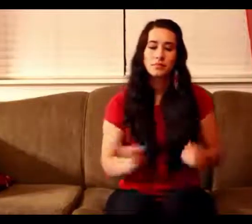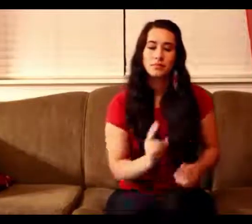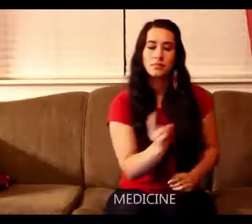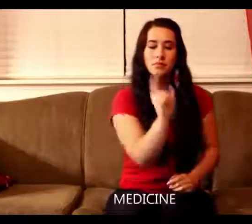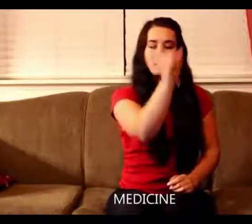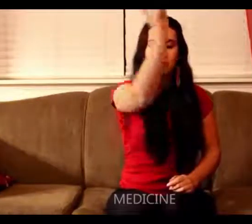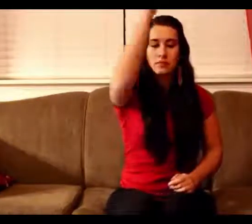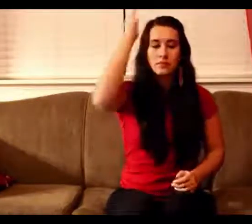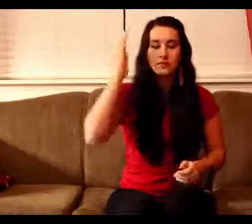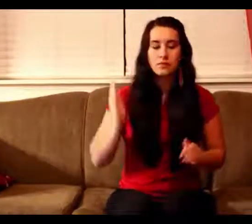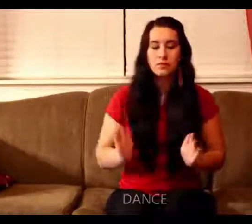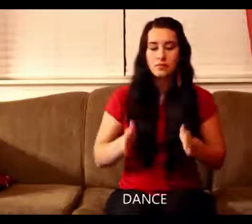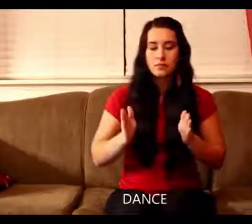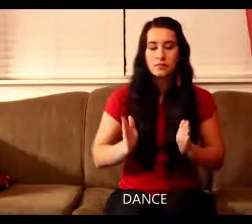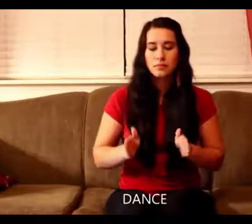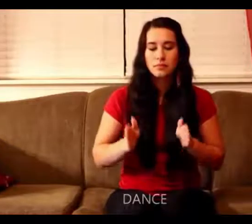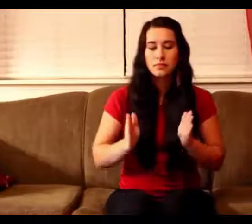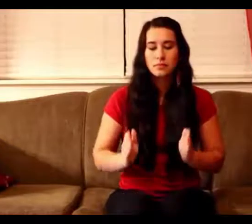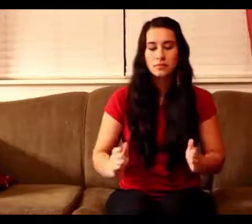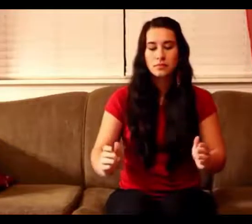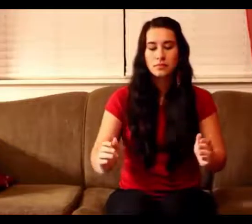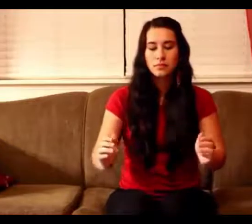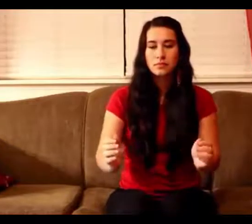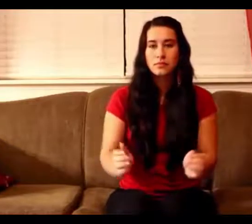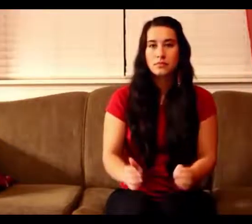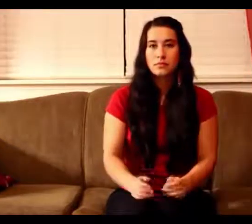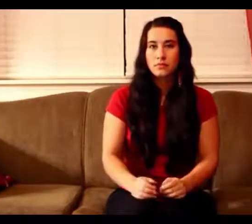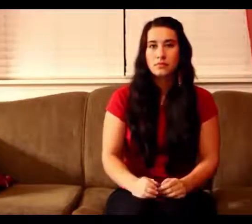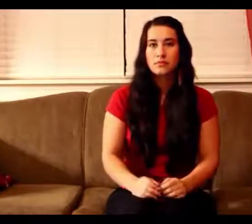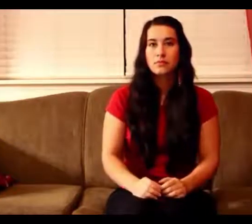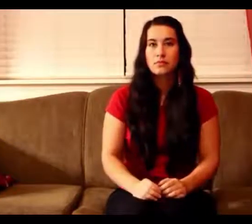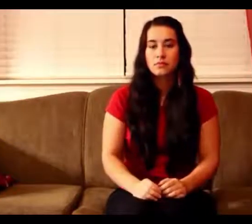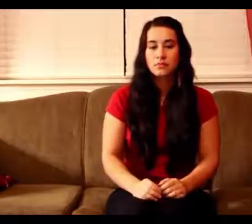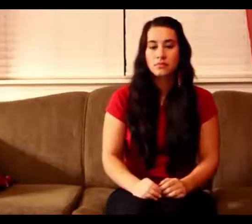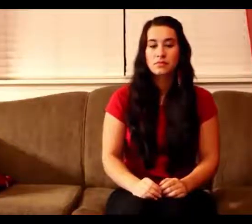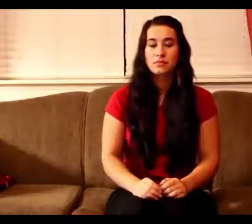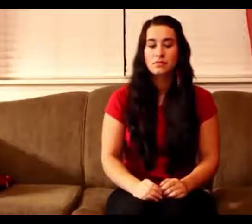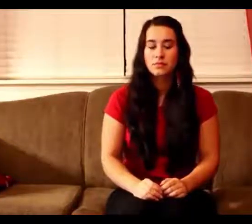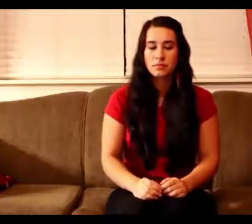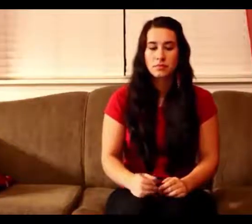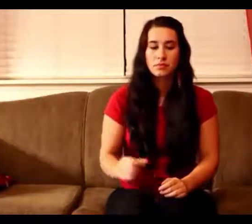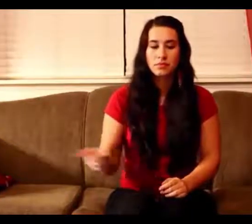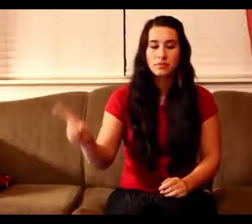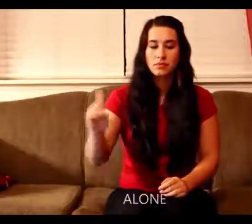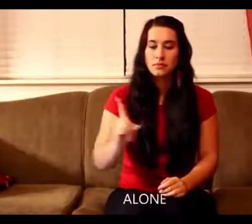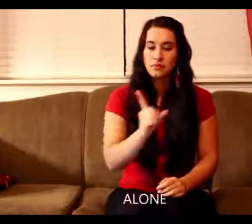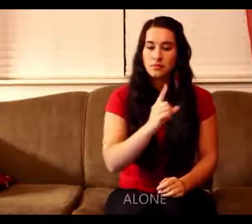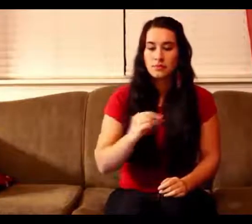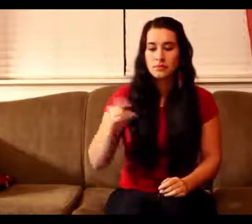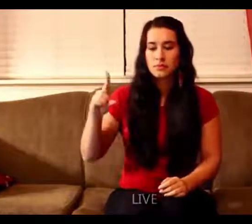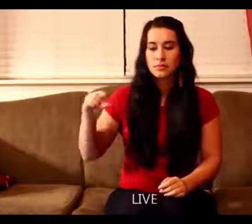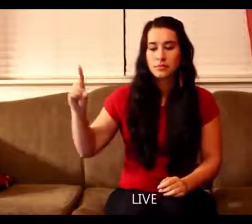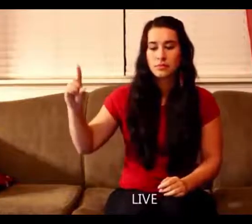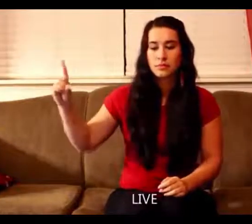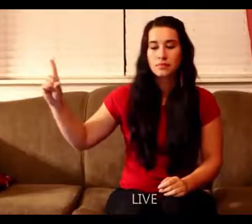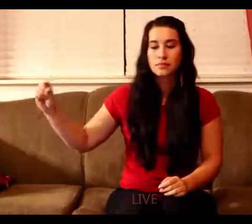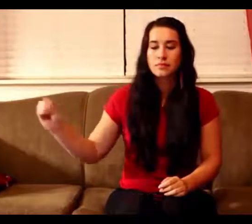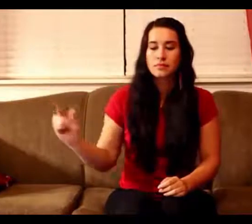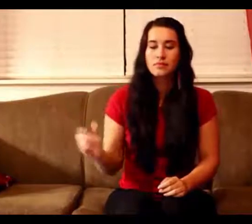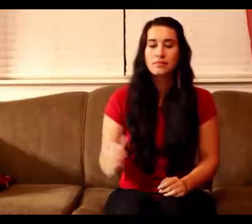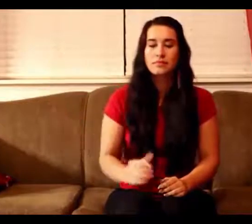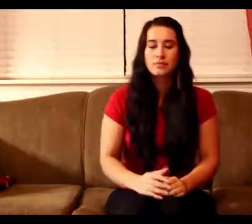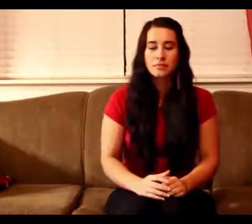I'll send a dance to you... Just to Live